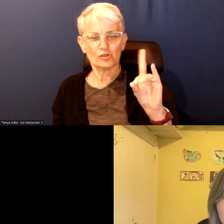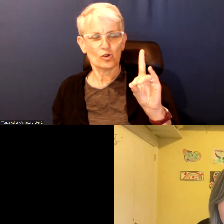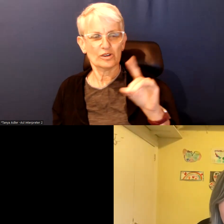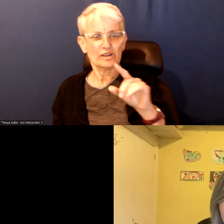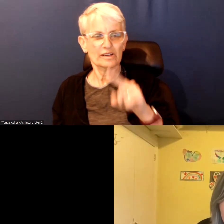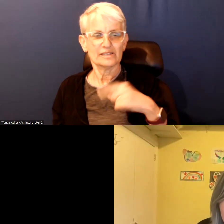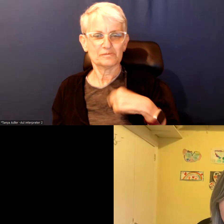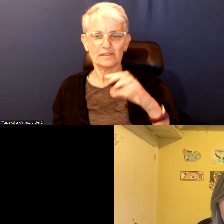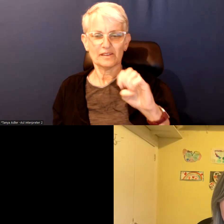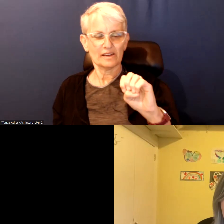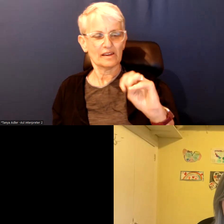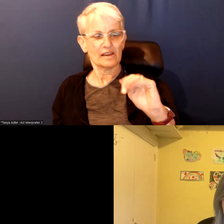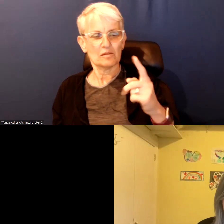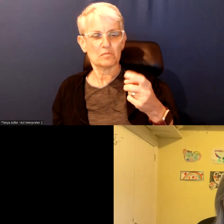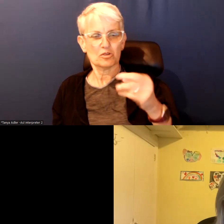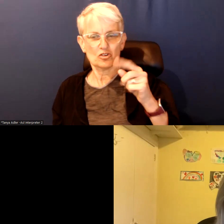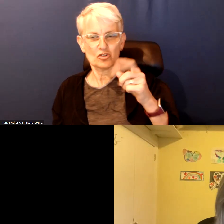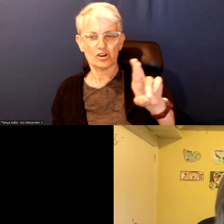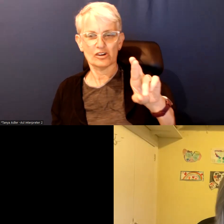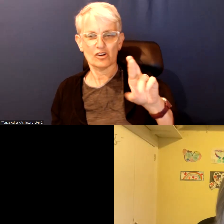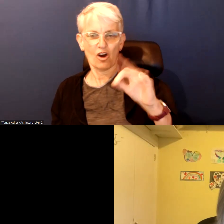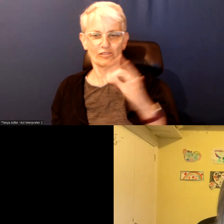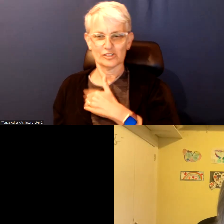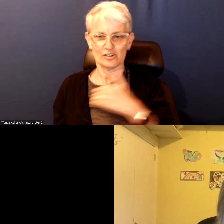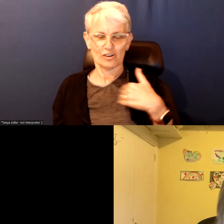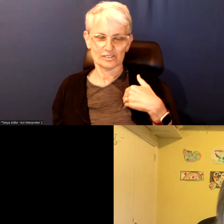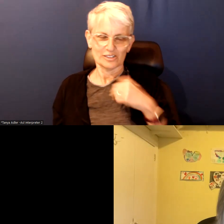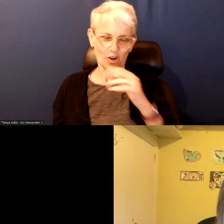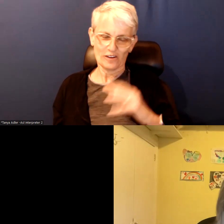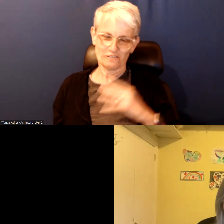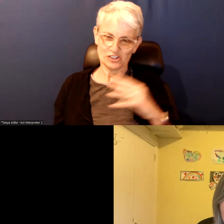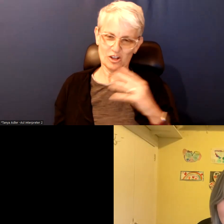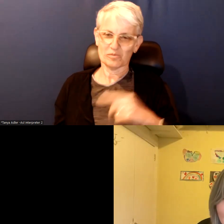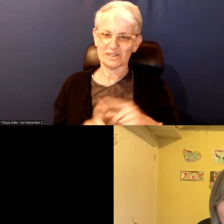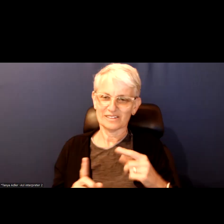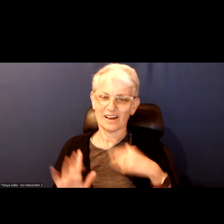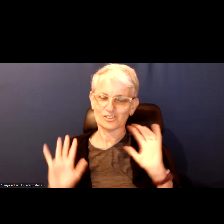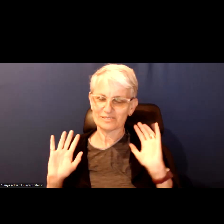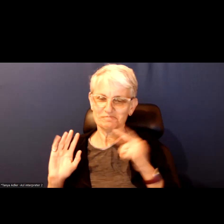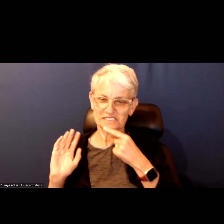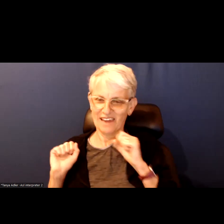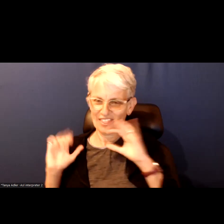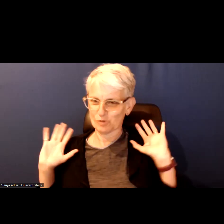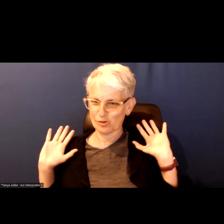Even though we do not have the official title. I will just leave it at that.